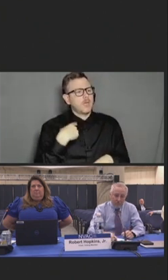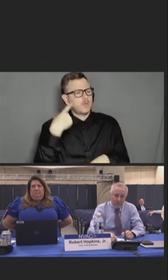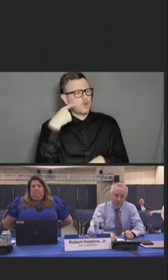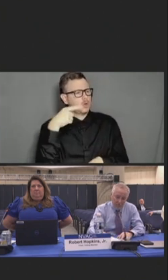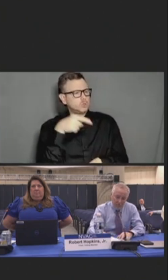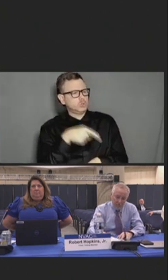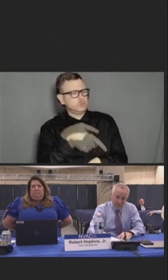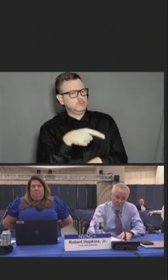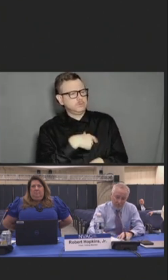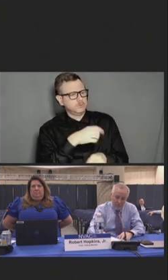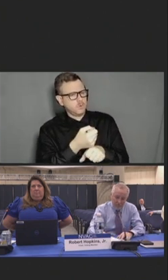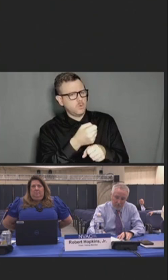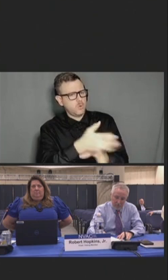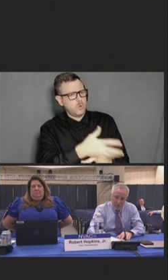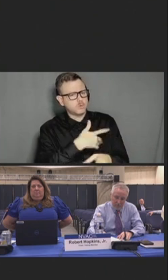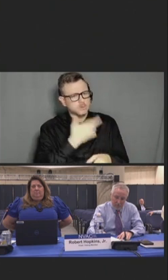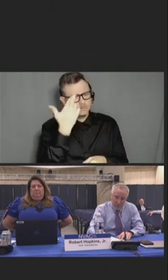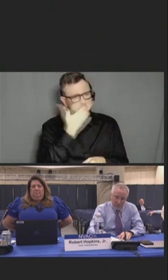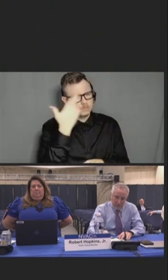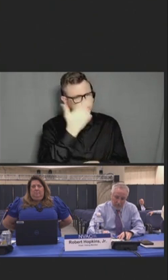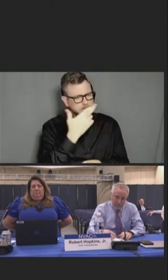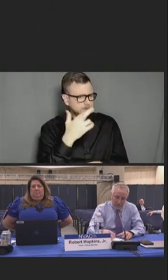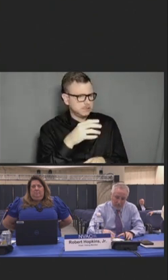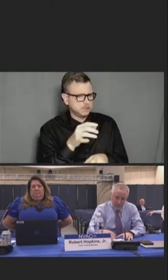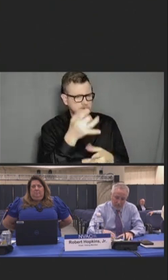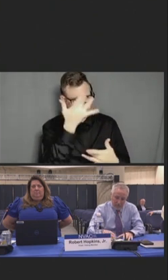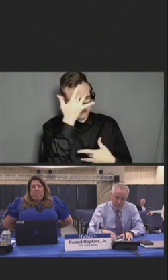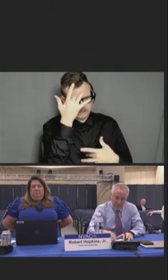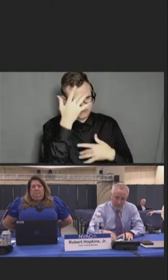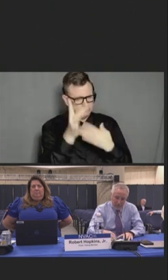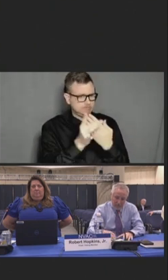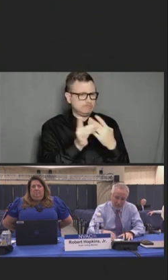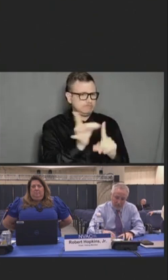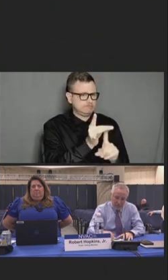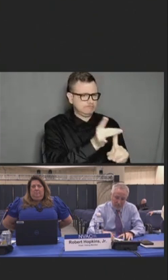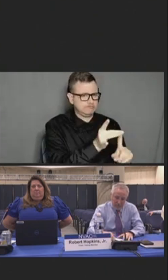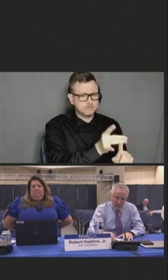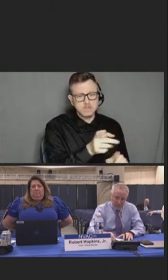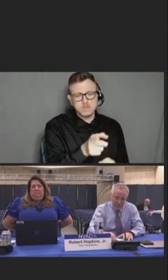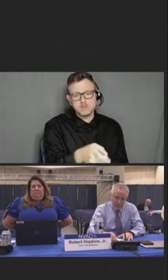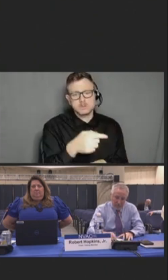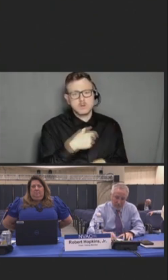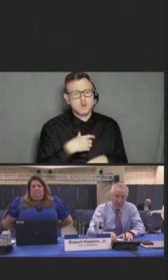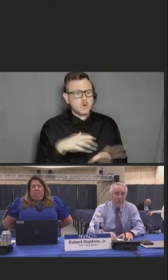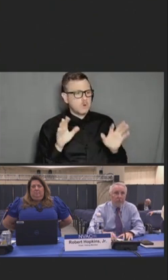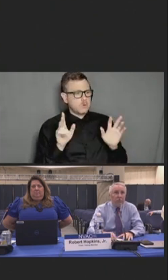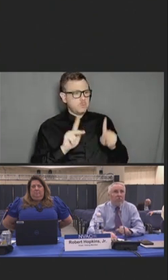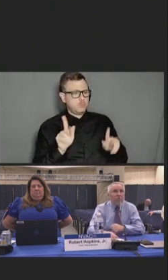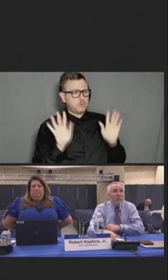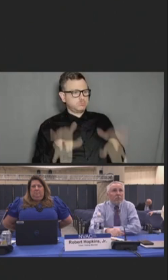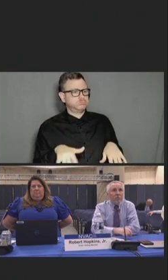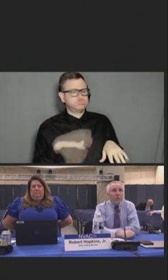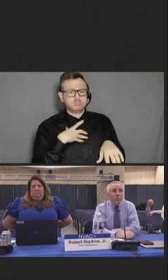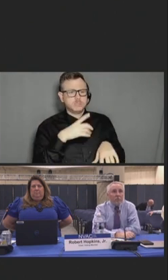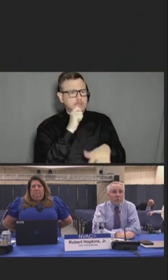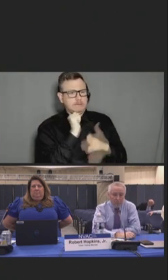The lack of response from observers, their silence and indifference was as troubling as the violent act itself.